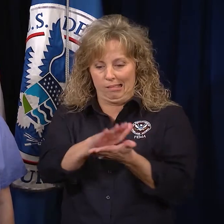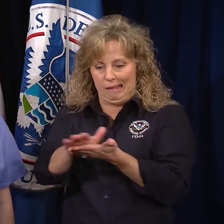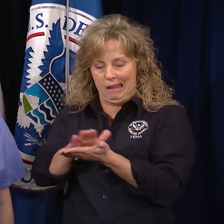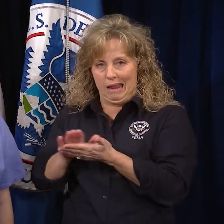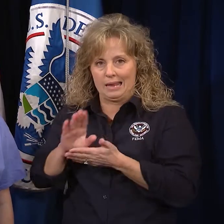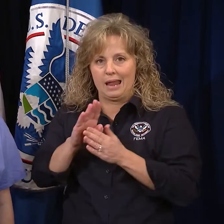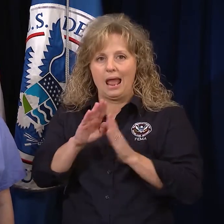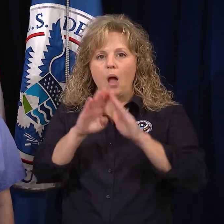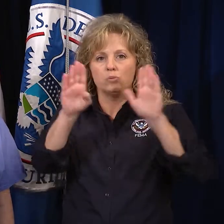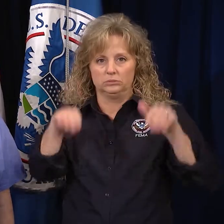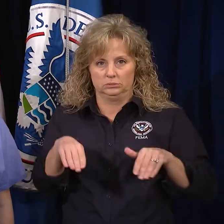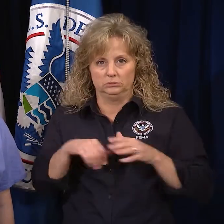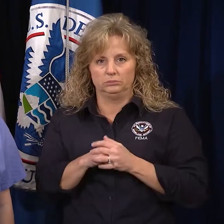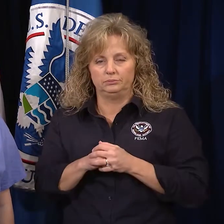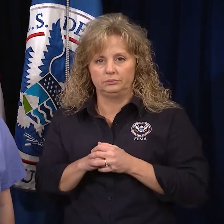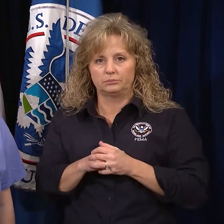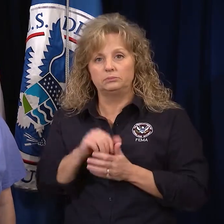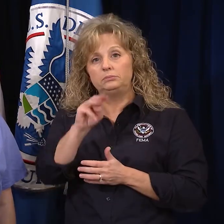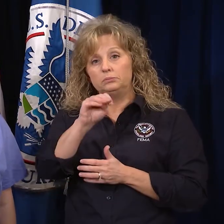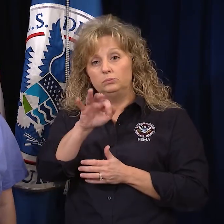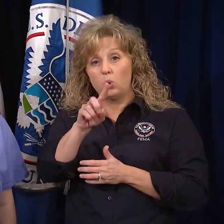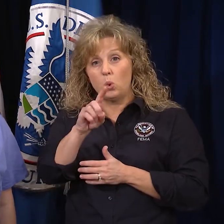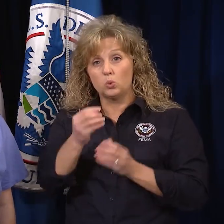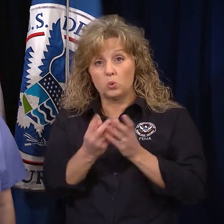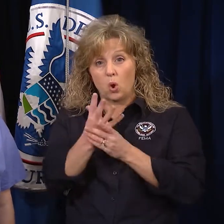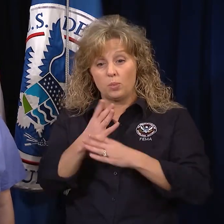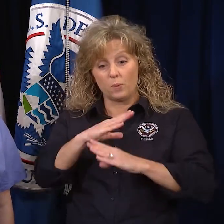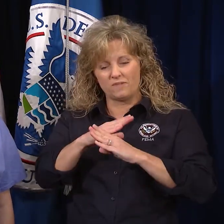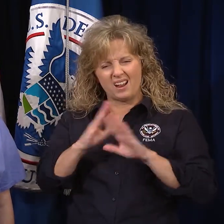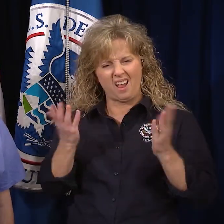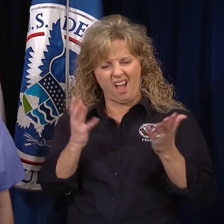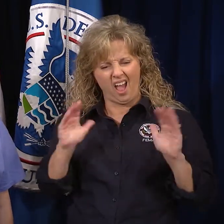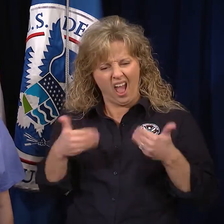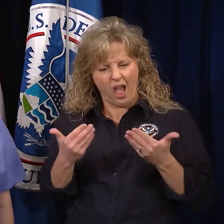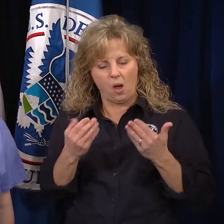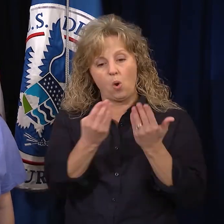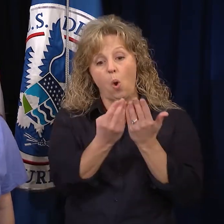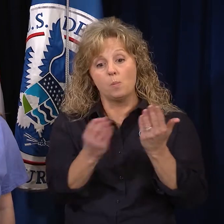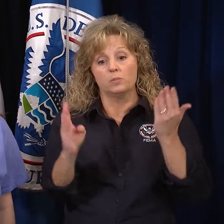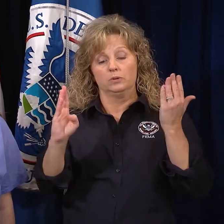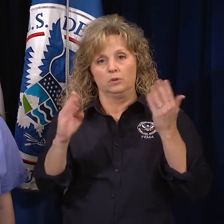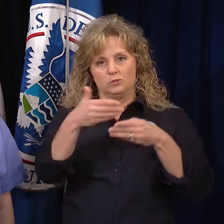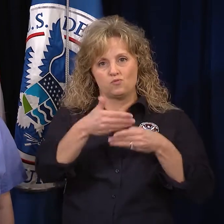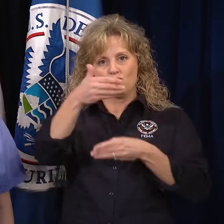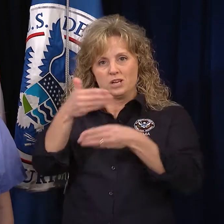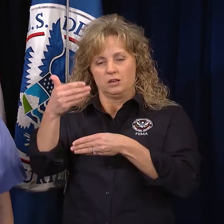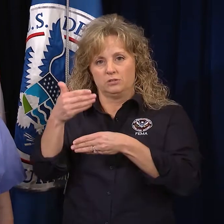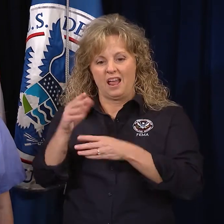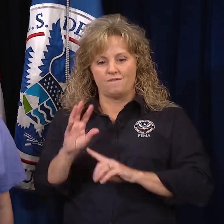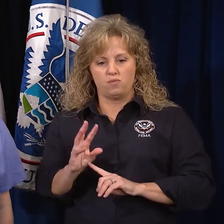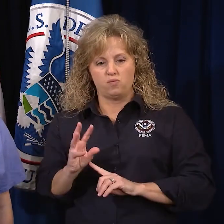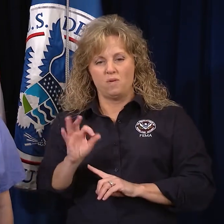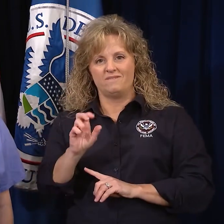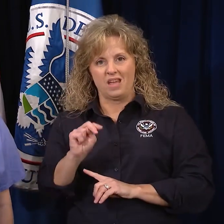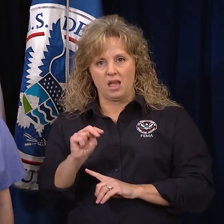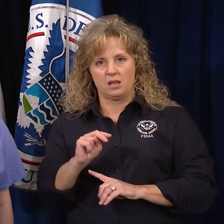To prevent mold growth, open all doors and windows and use fans to help dry your home.